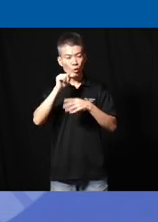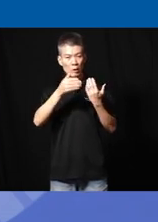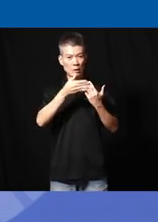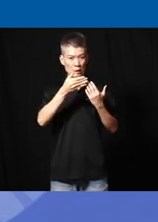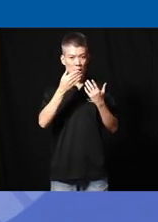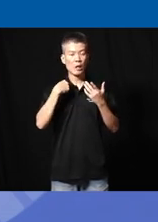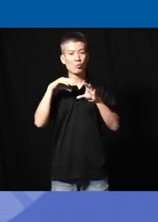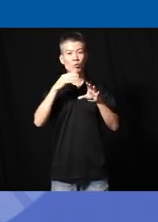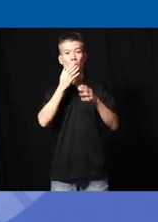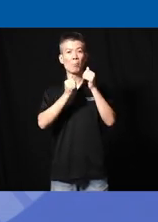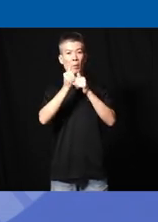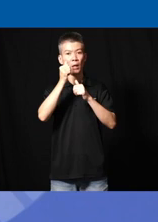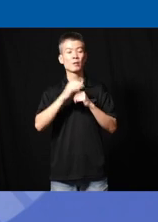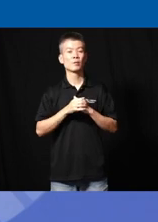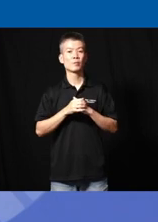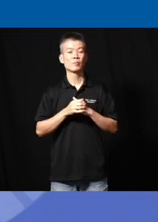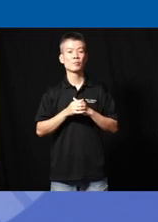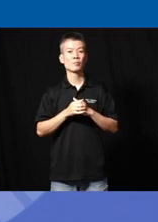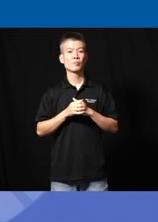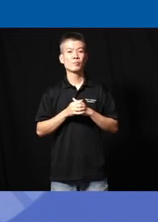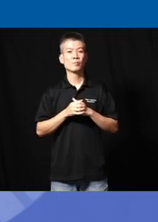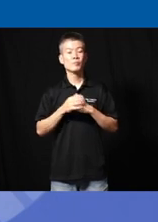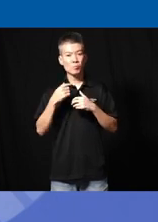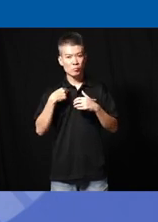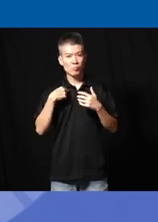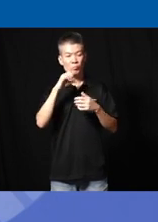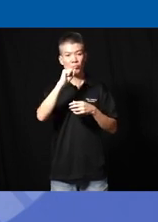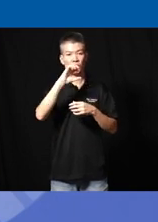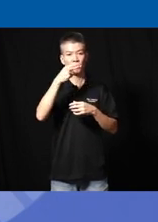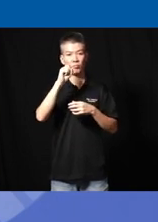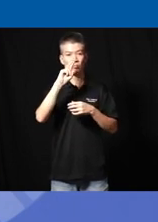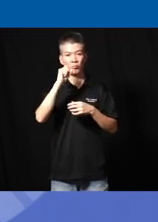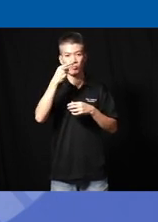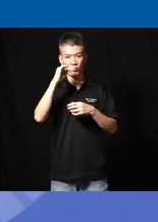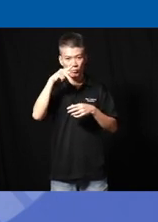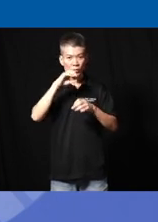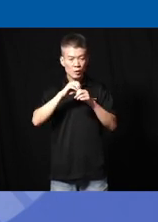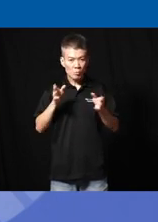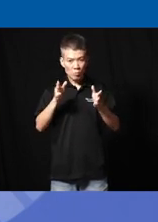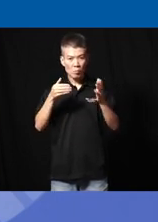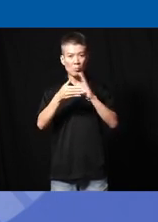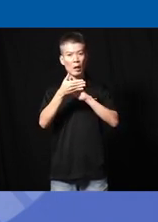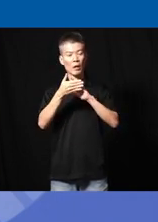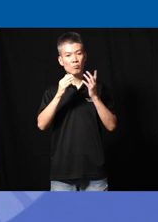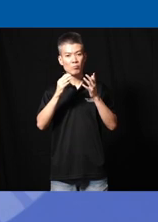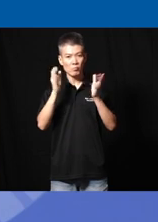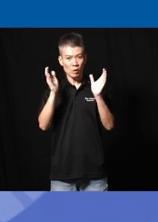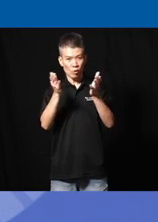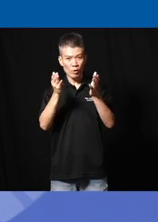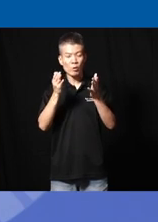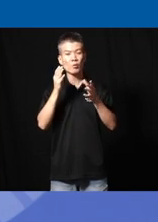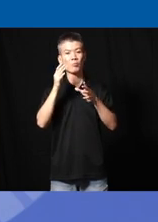I'm doing my best um so my scholarship in general is motivated by the conviction that communication